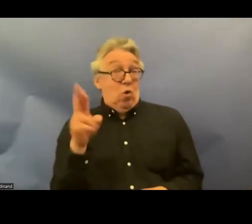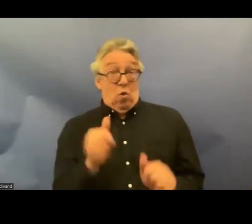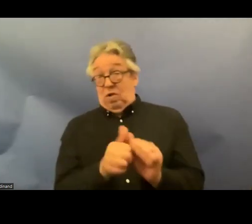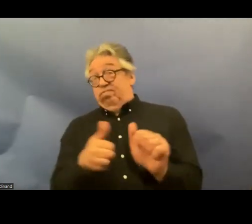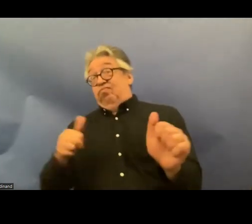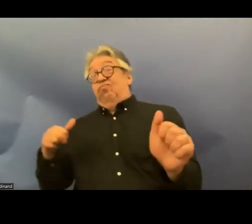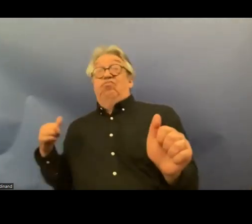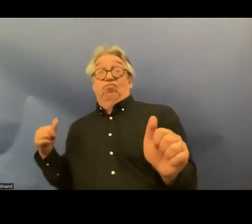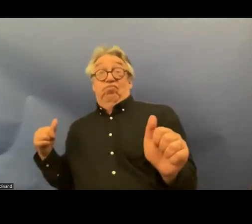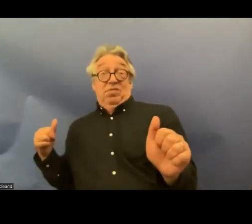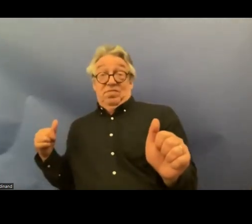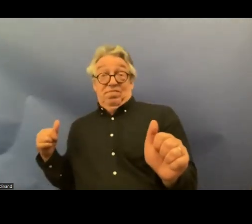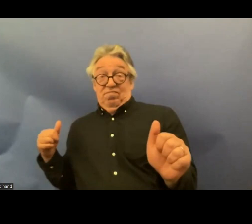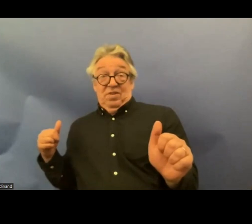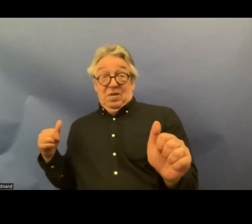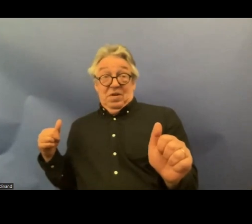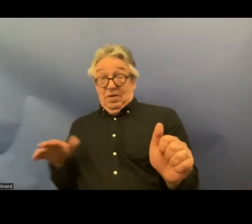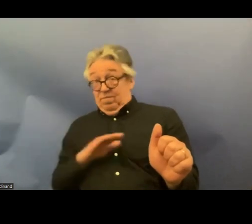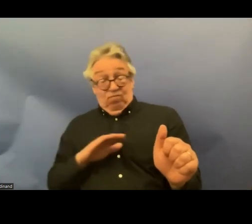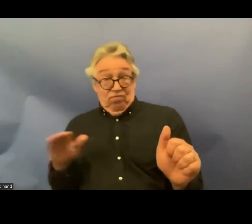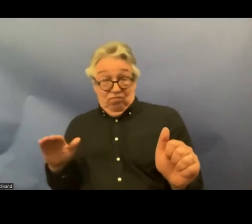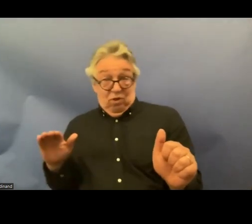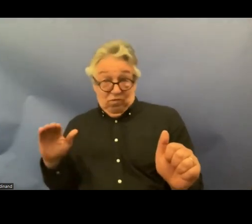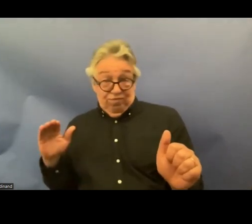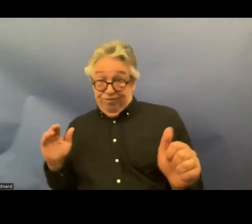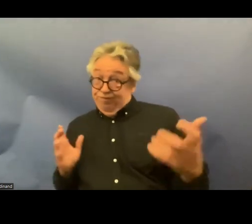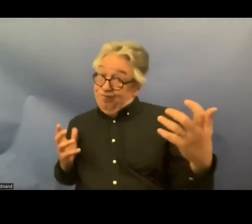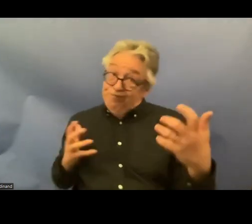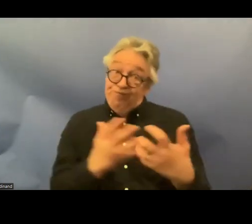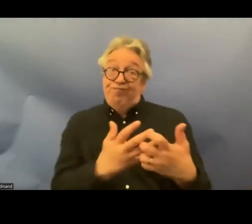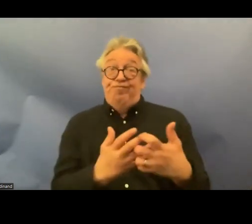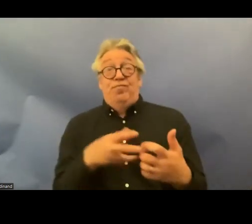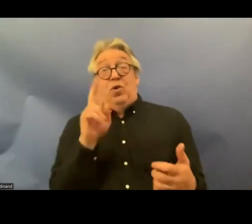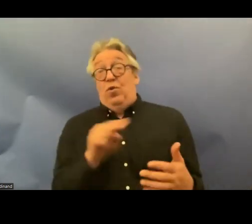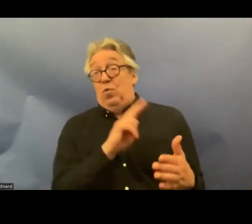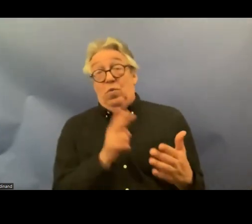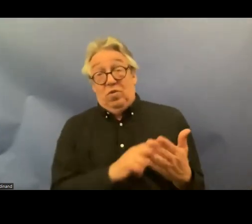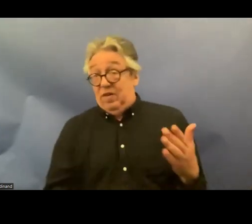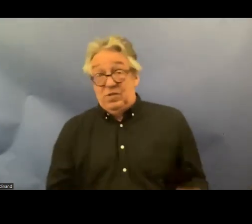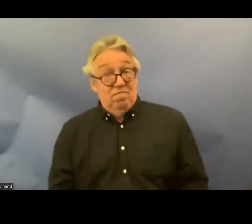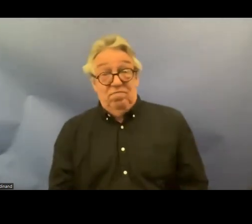uh the goals and the aims that the convention requires States parties to